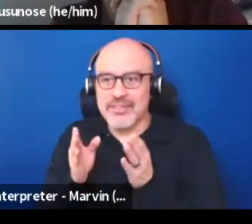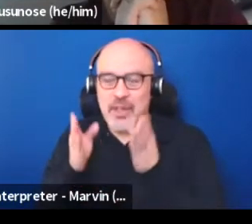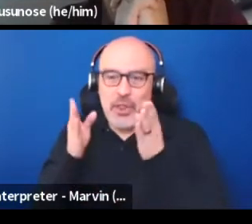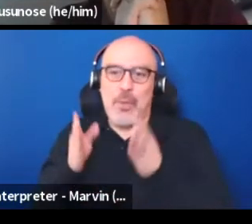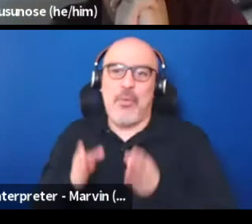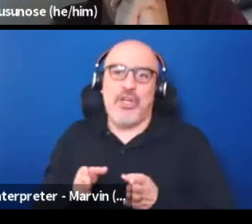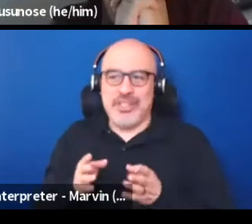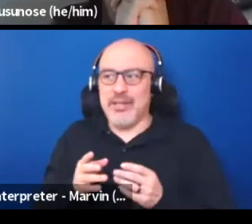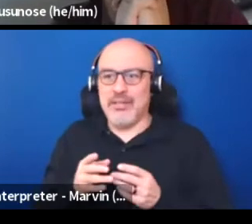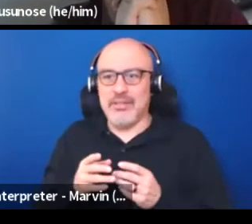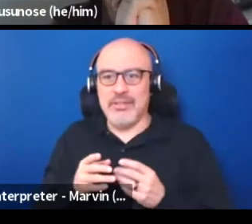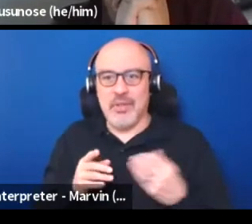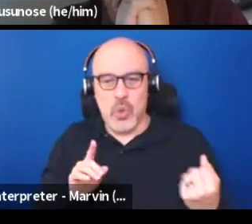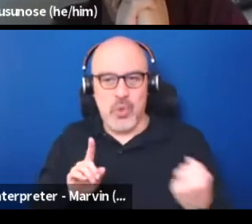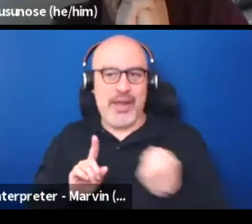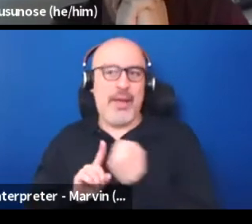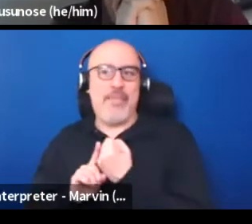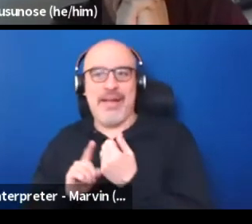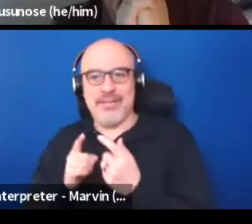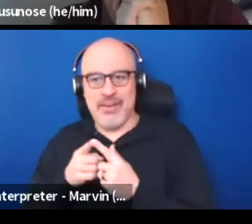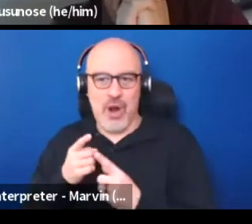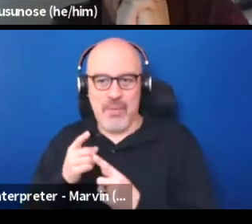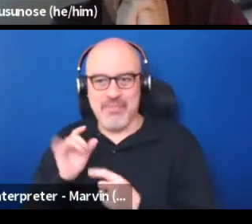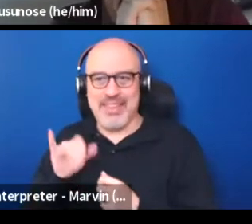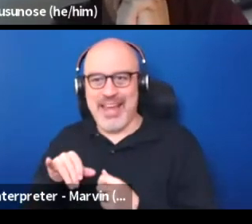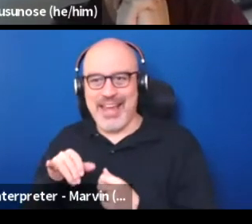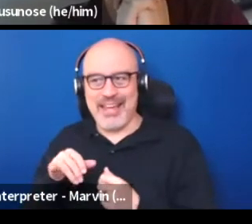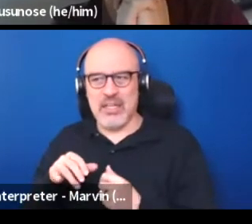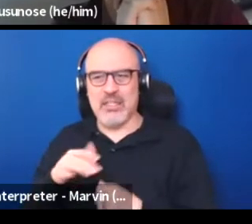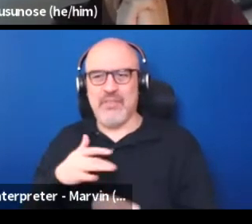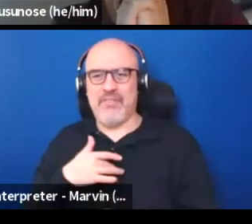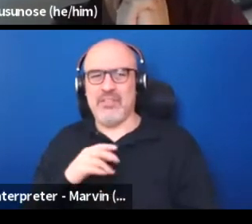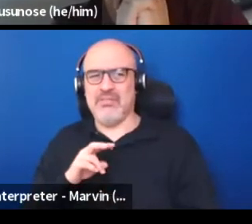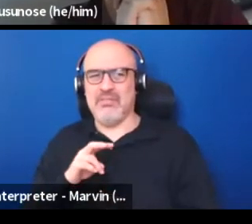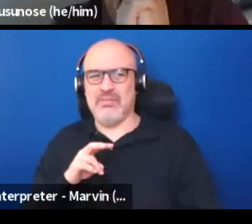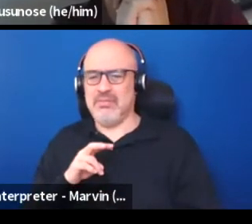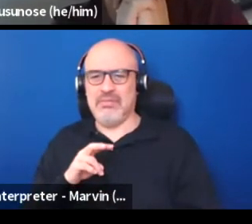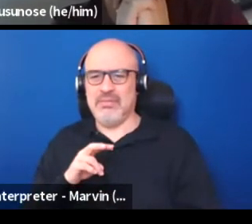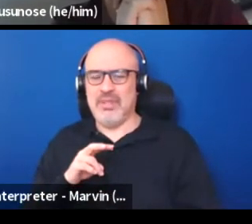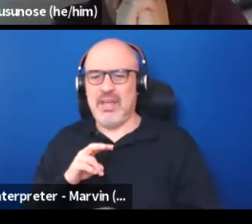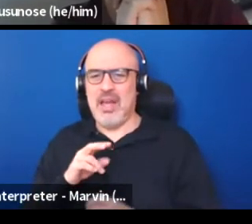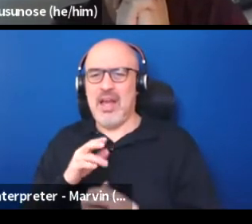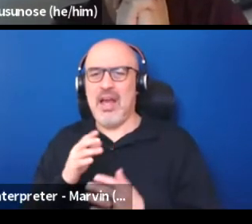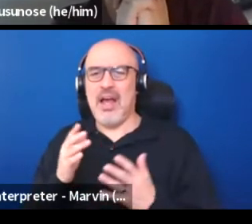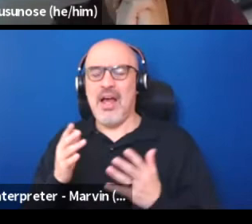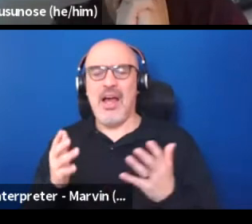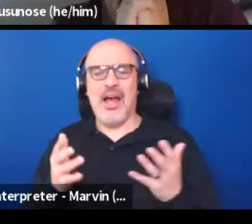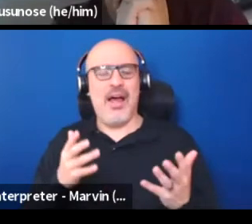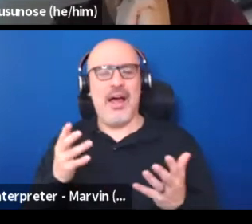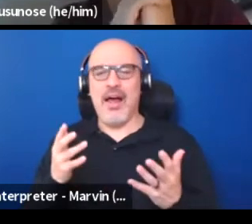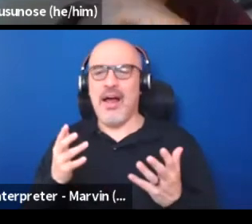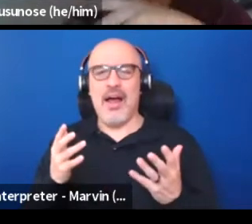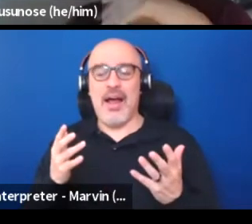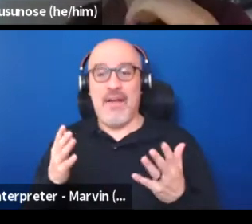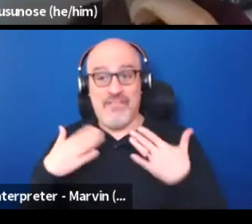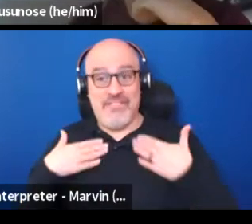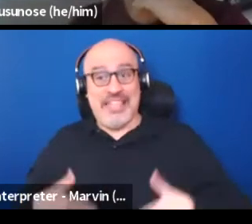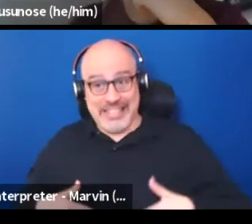and impacted by the violence might be, have like physically hurt, emotionally hurt,